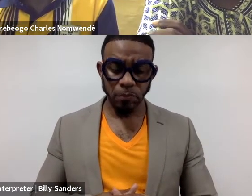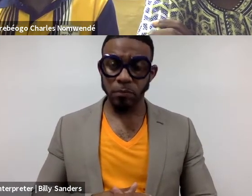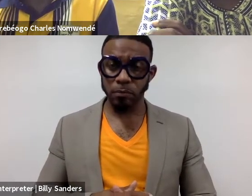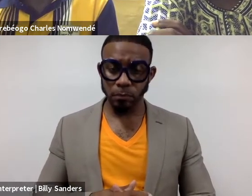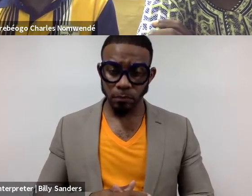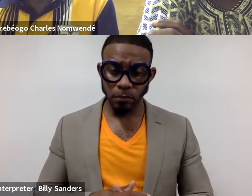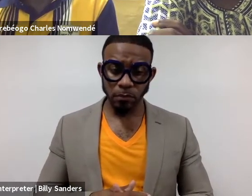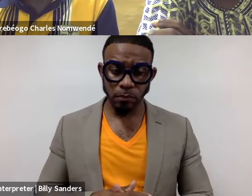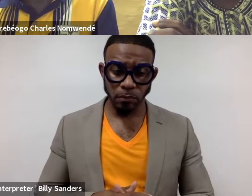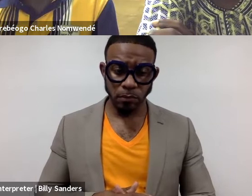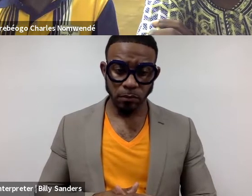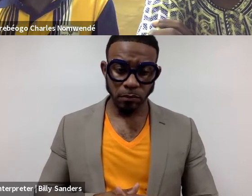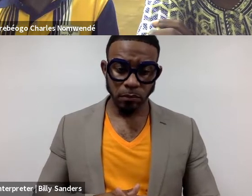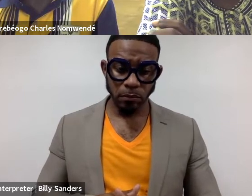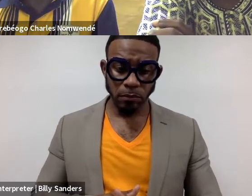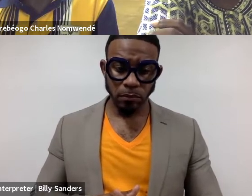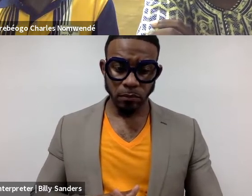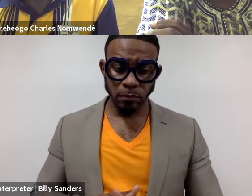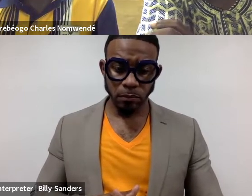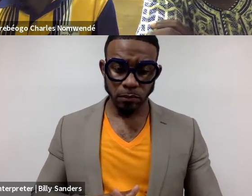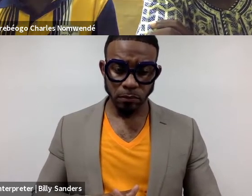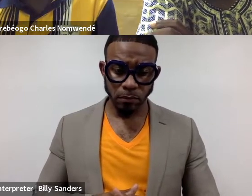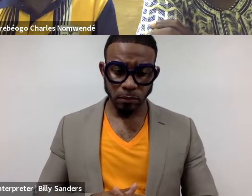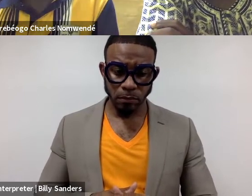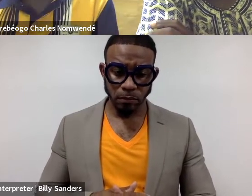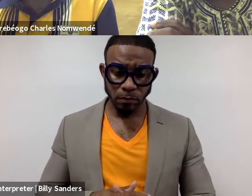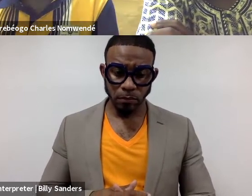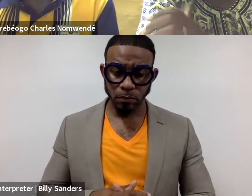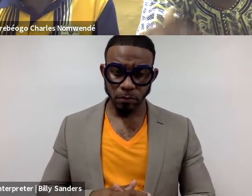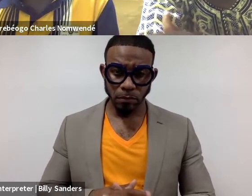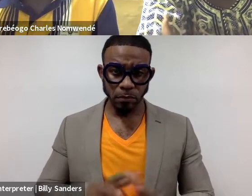I don't want to privilege one of this solution.